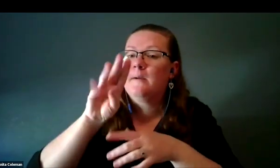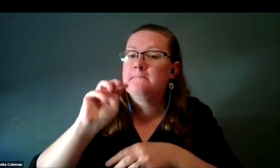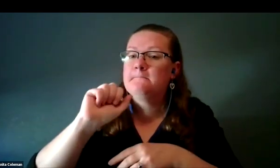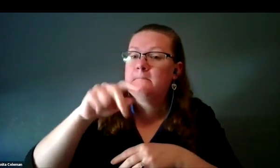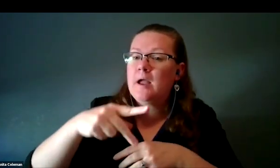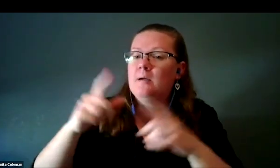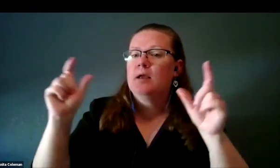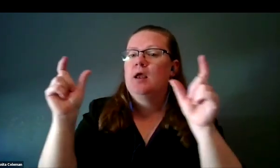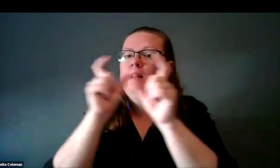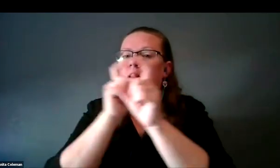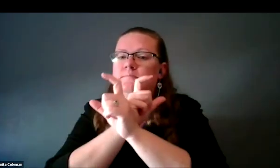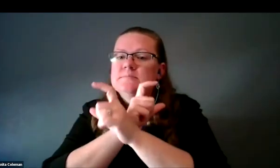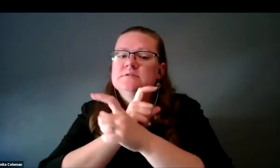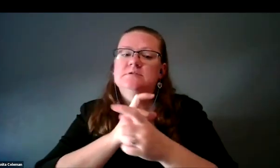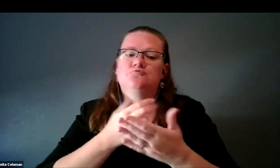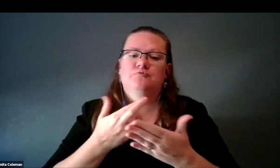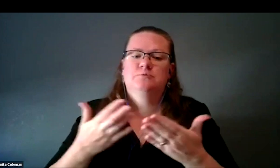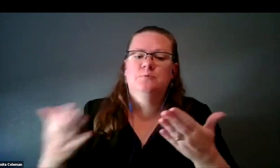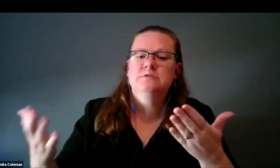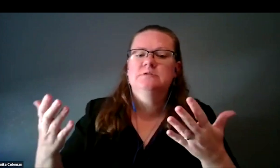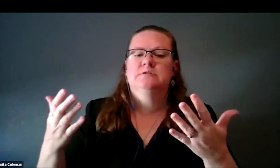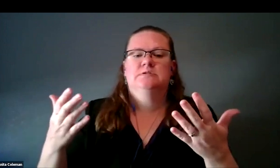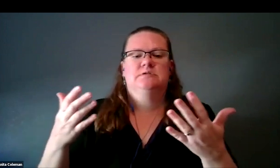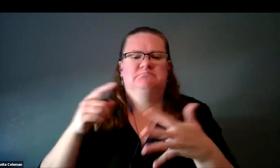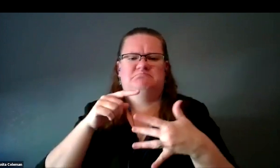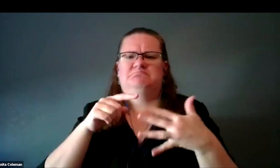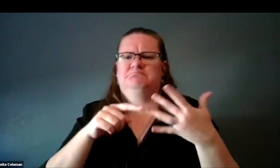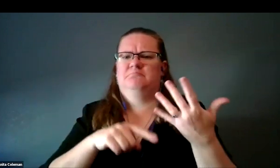There's even eclipse resources that are Braille.